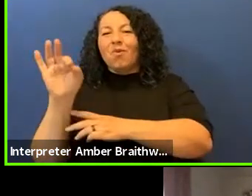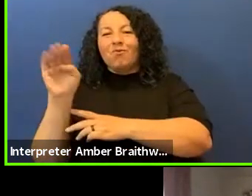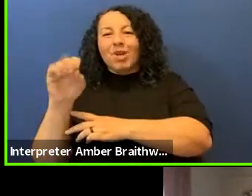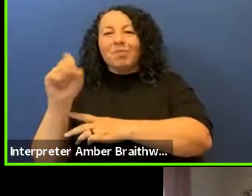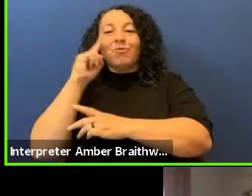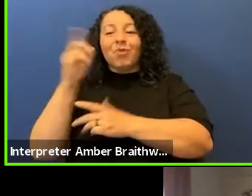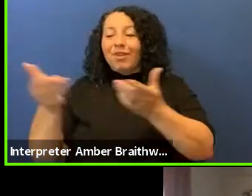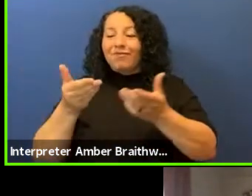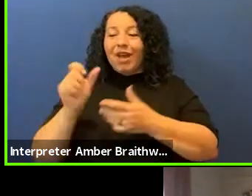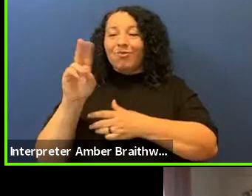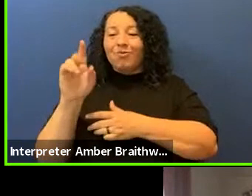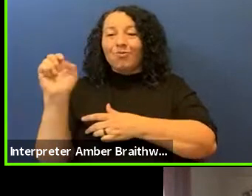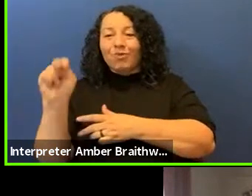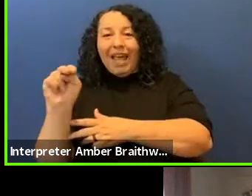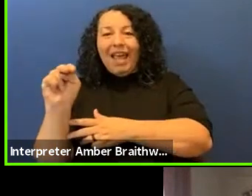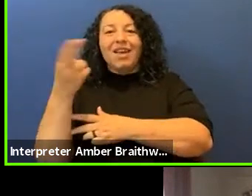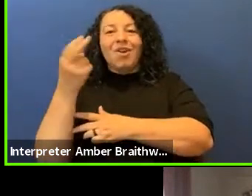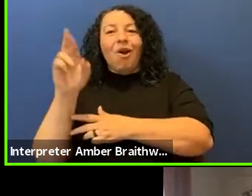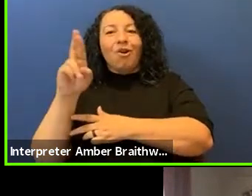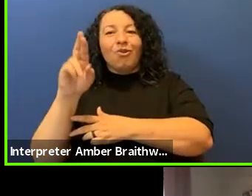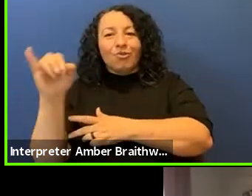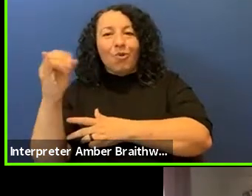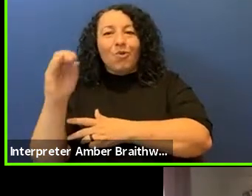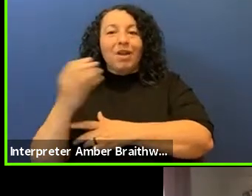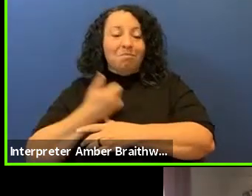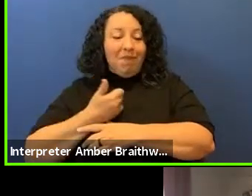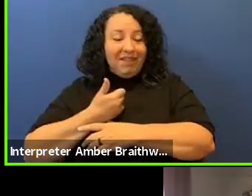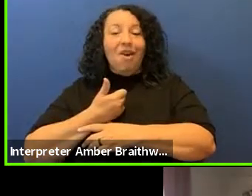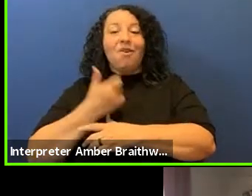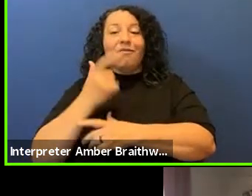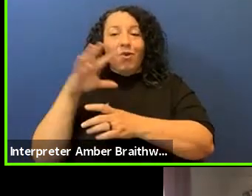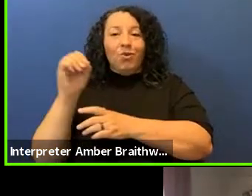to co-curate this event, and bring you this conversation today.